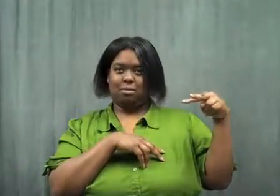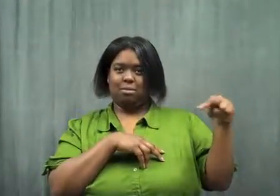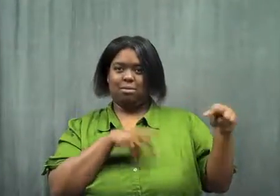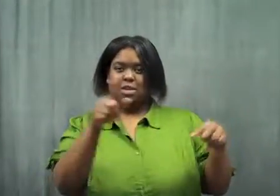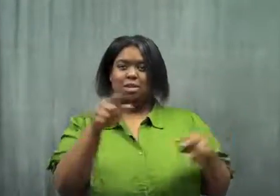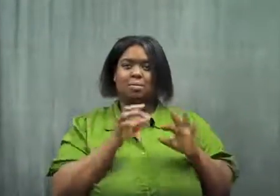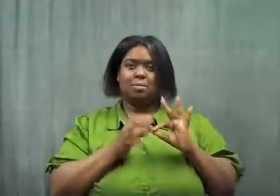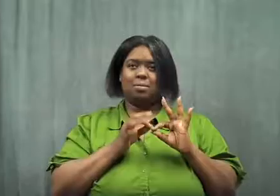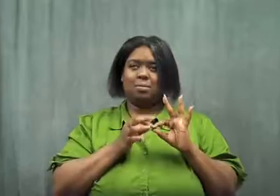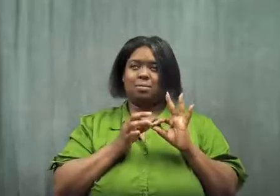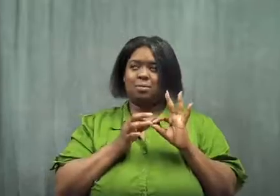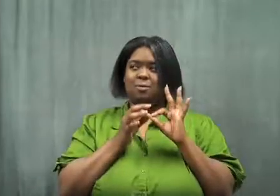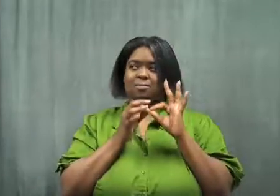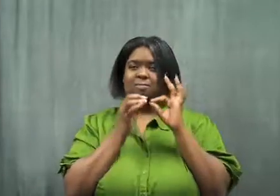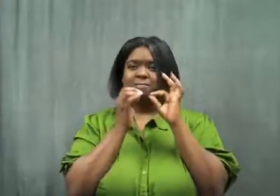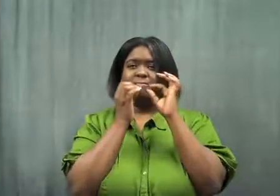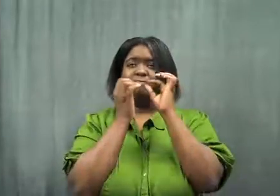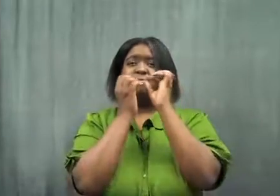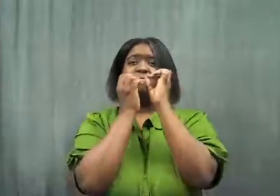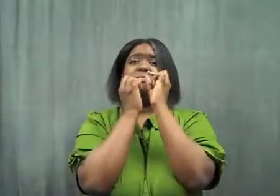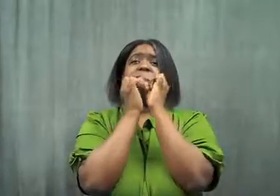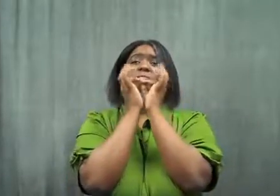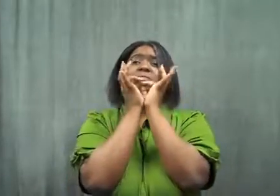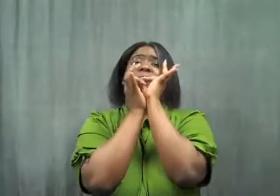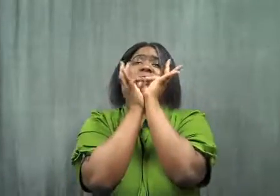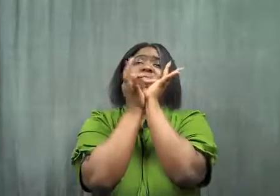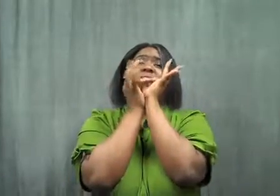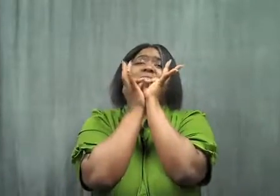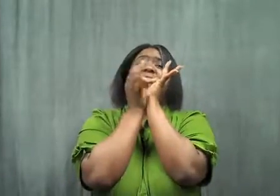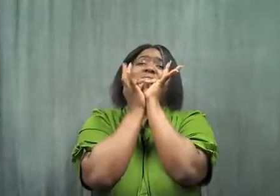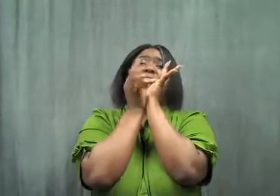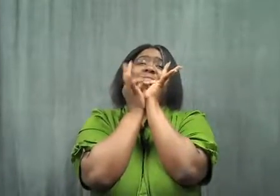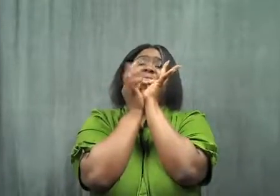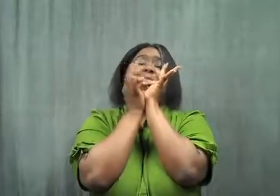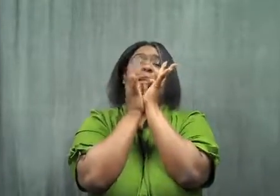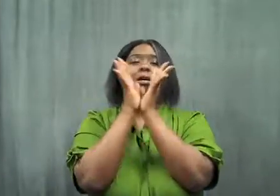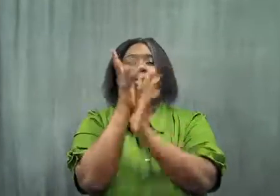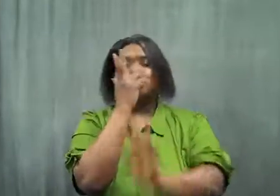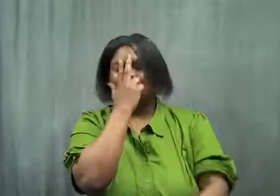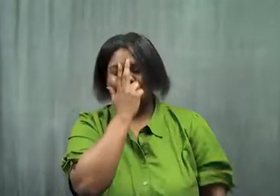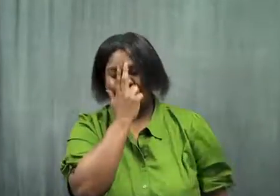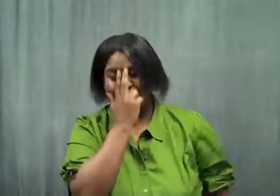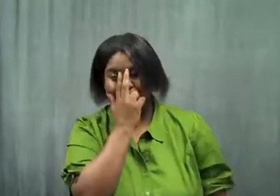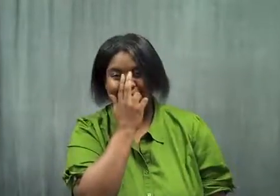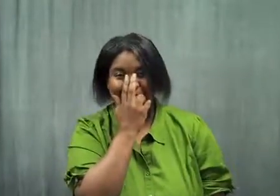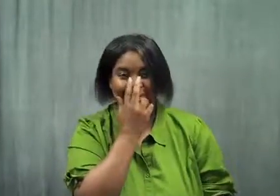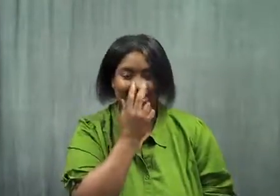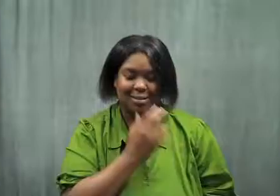The interpreter was crowded and started signing smaller. Too funny!